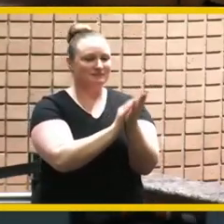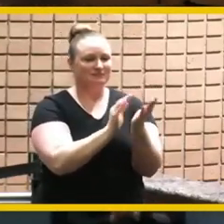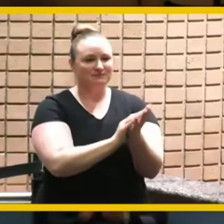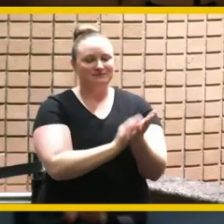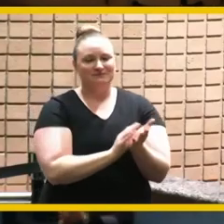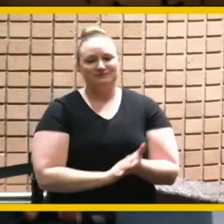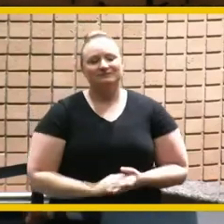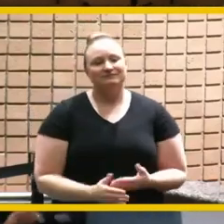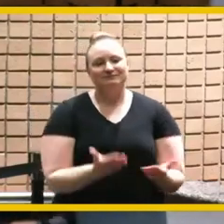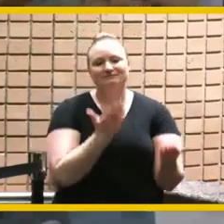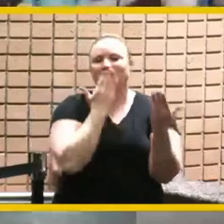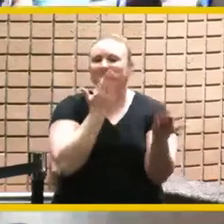thank you all and now we will say good